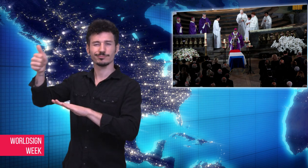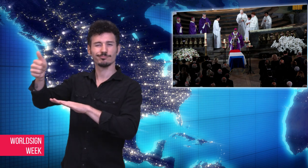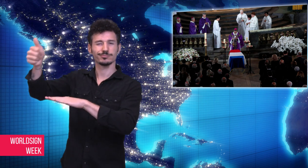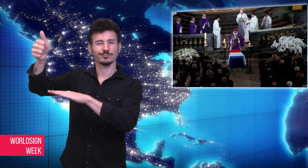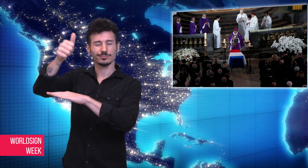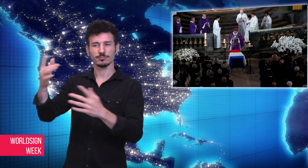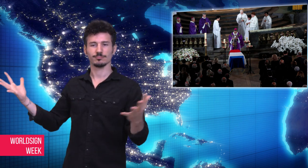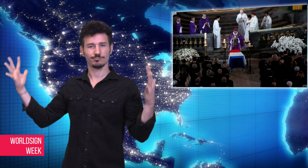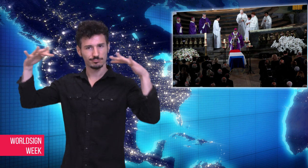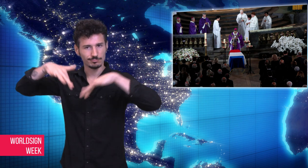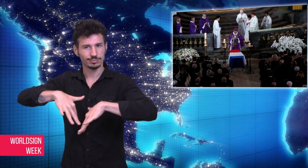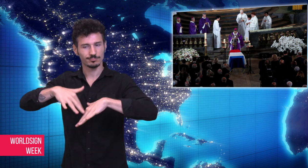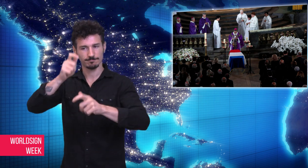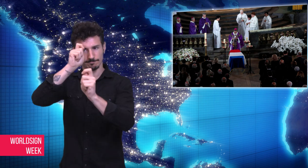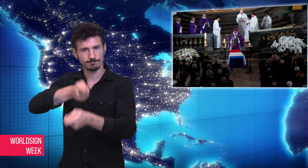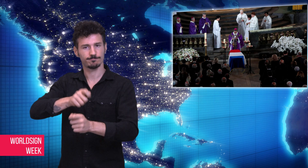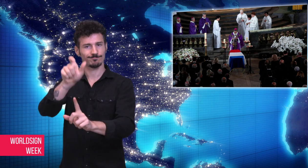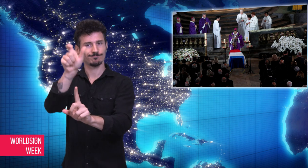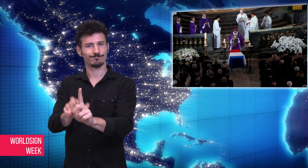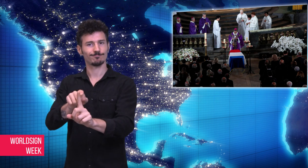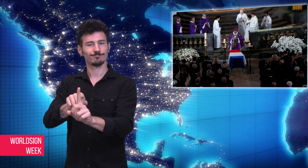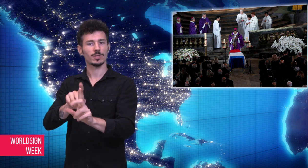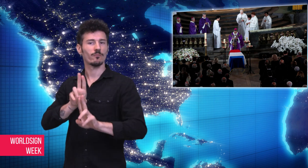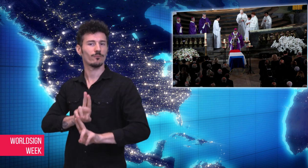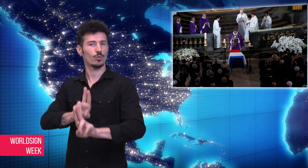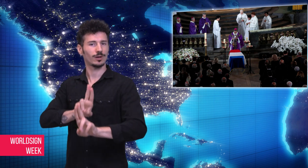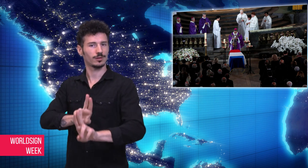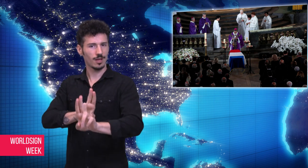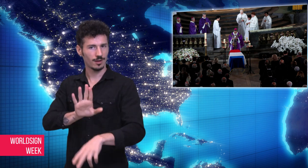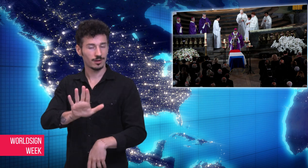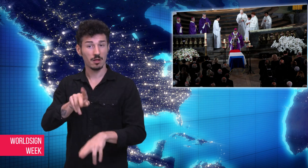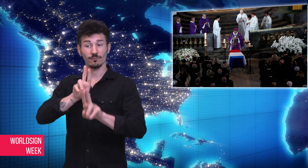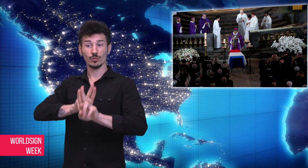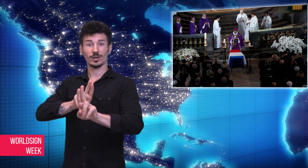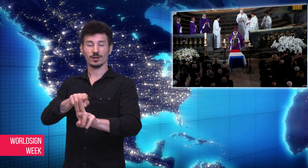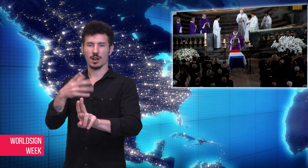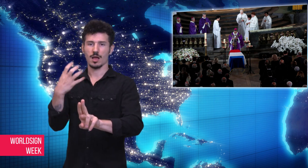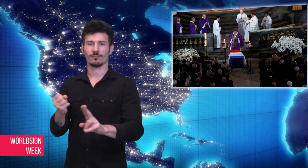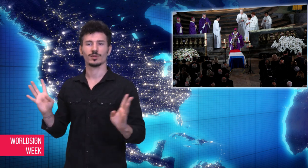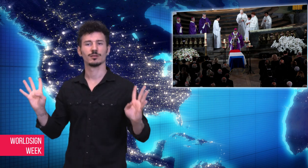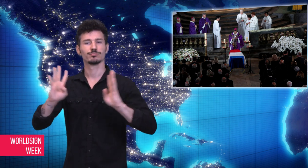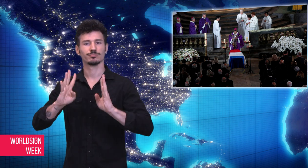world leaders paid tribute at his funeral which was